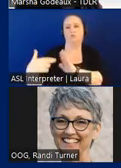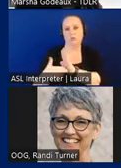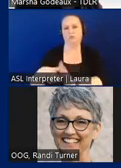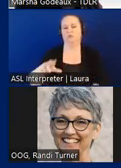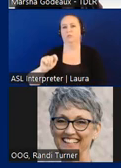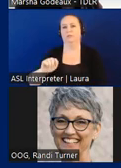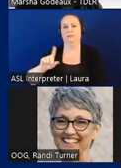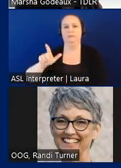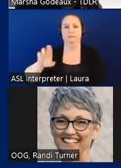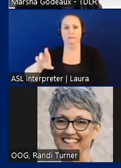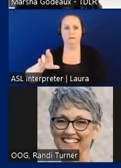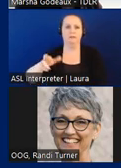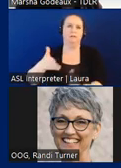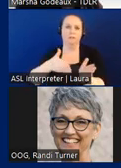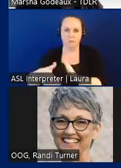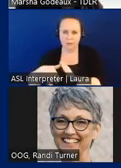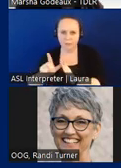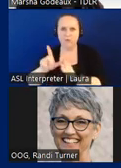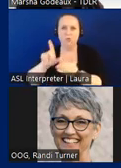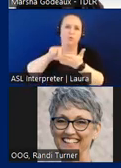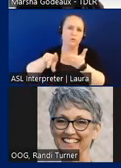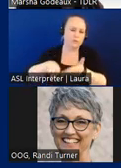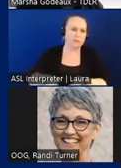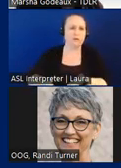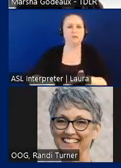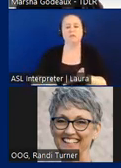and get a plan review and inspection by a registered accessibility specialist or a RAZ,